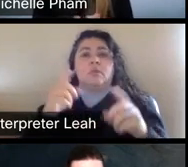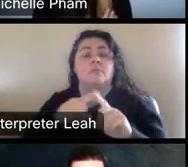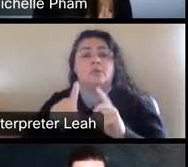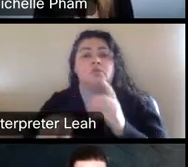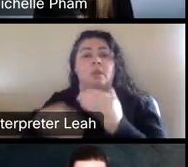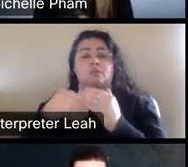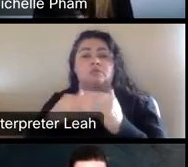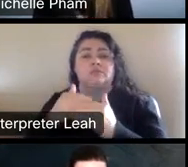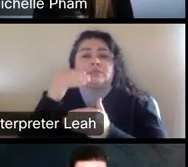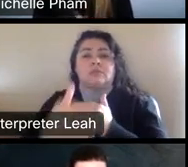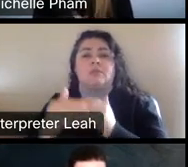And register it with the U. S.